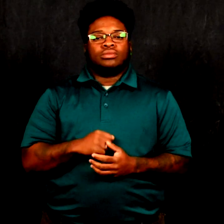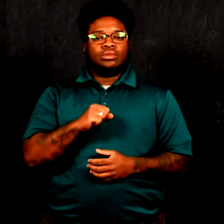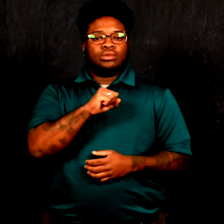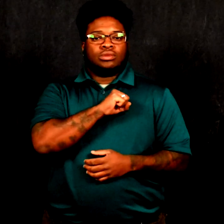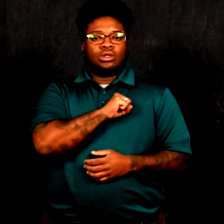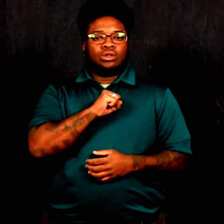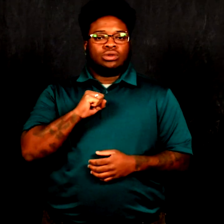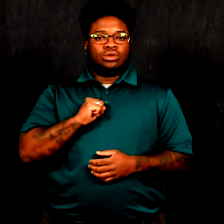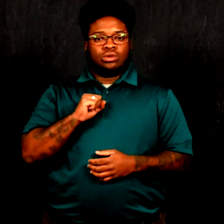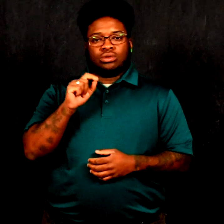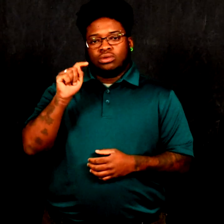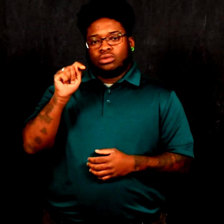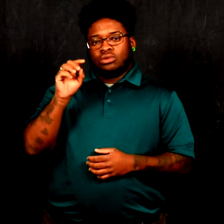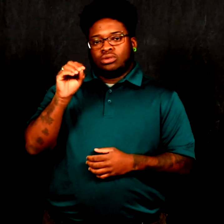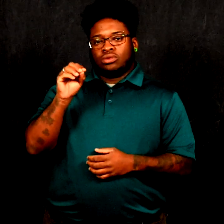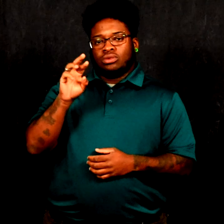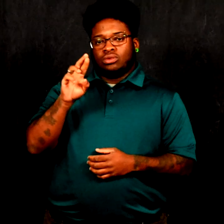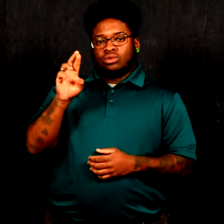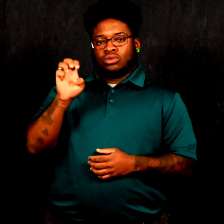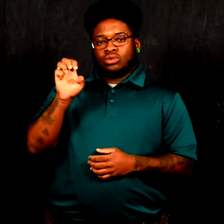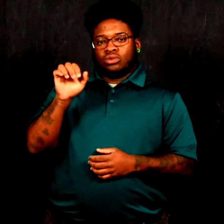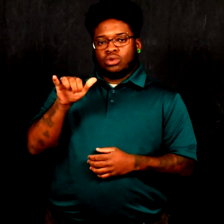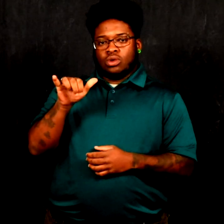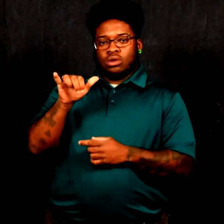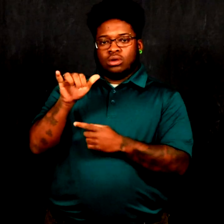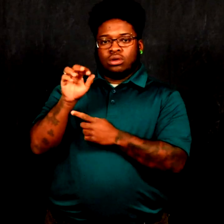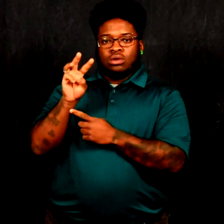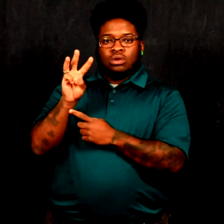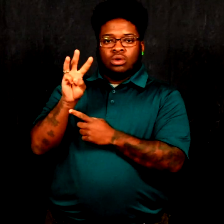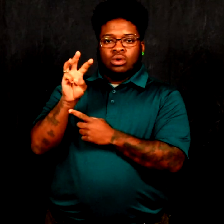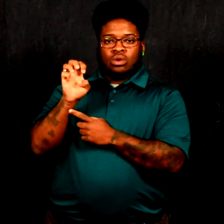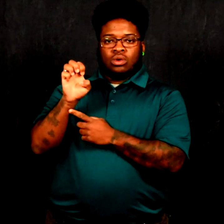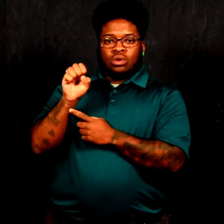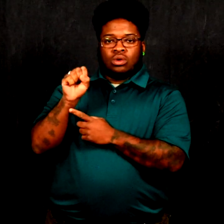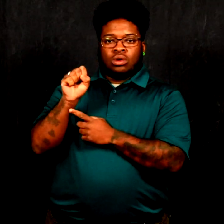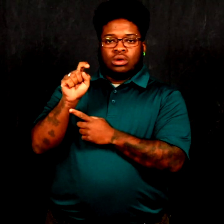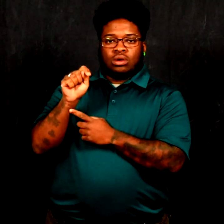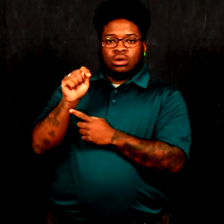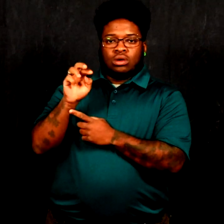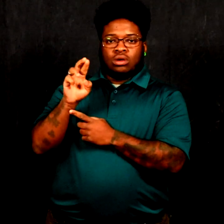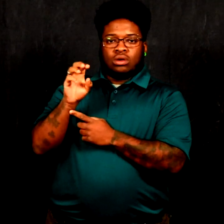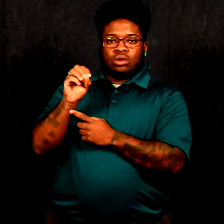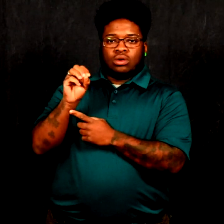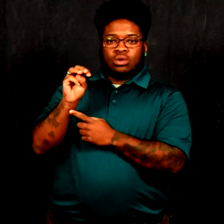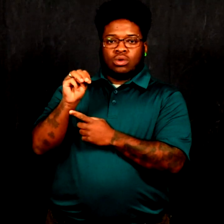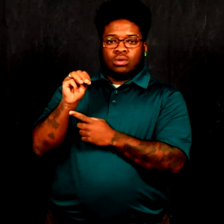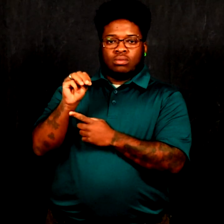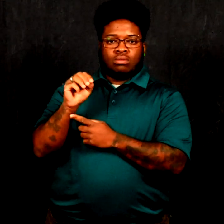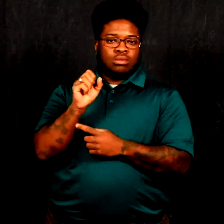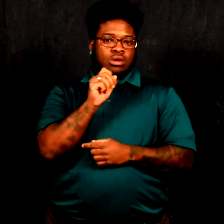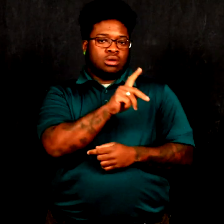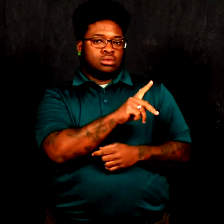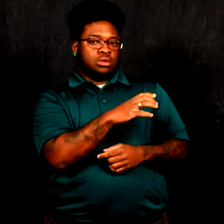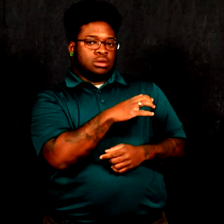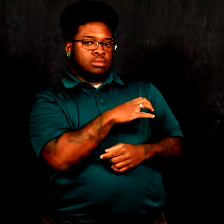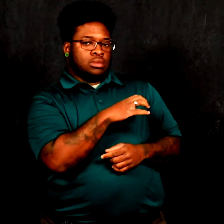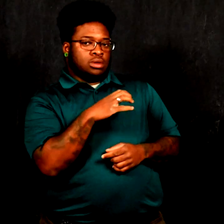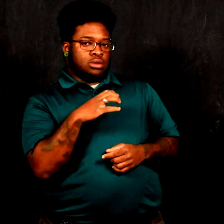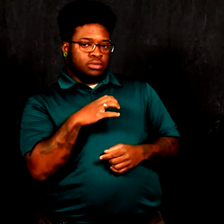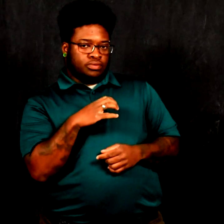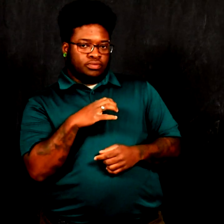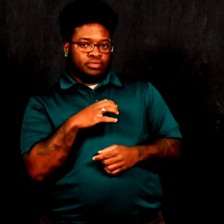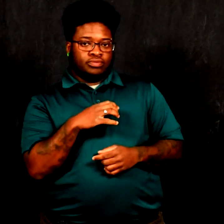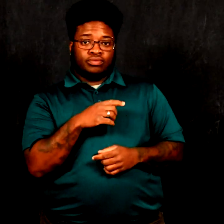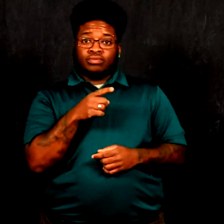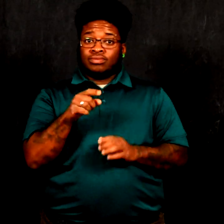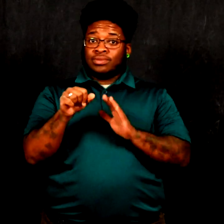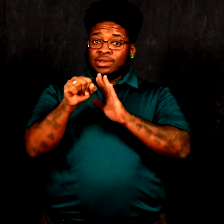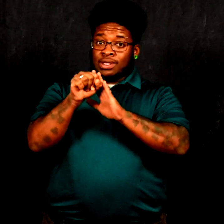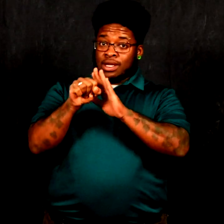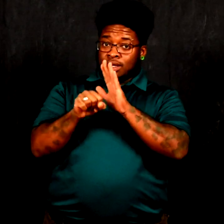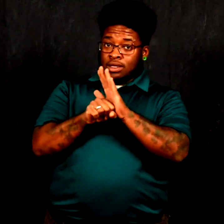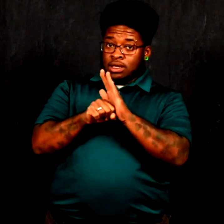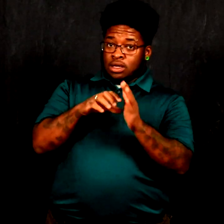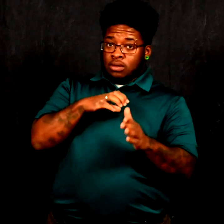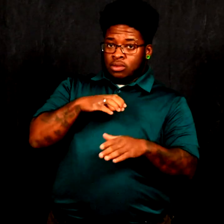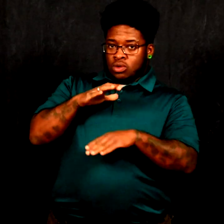Senator Torrey Westrom asked the Commission, the State Council